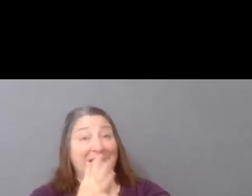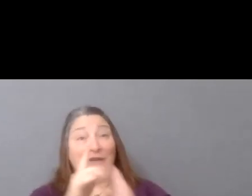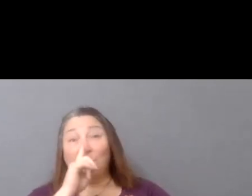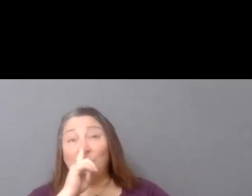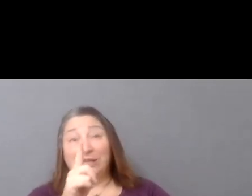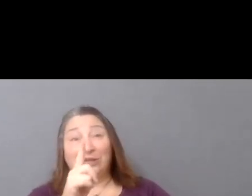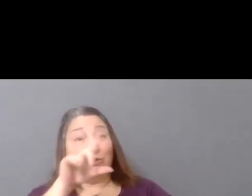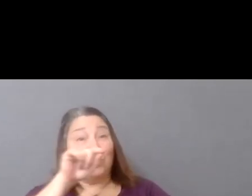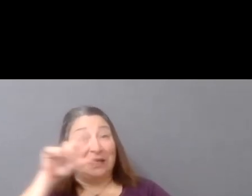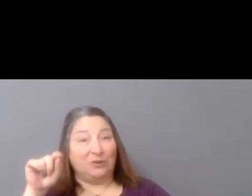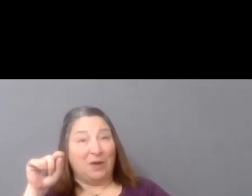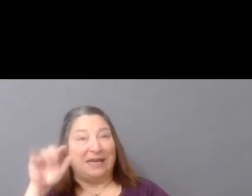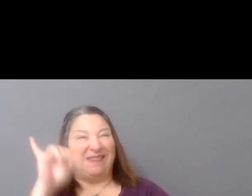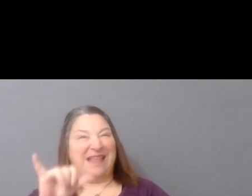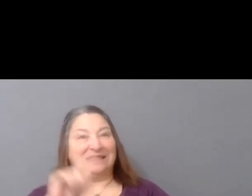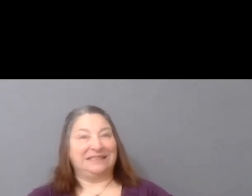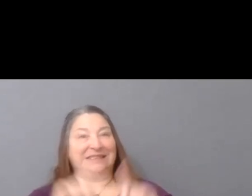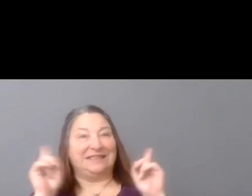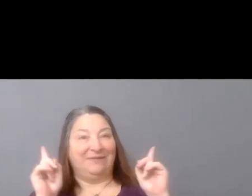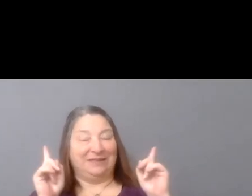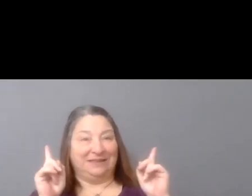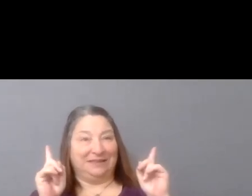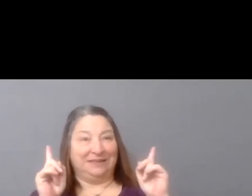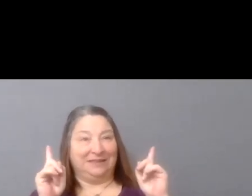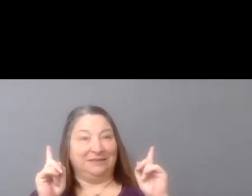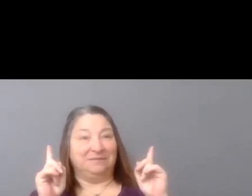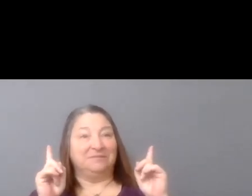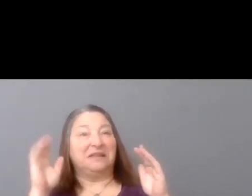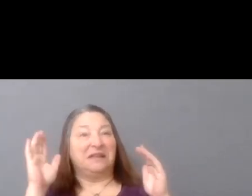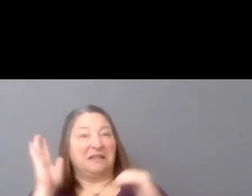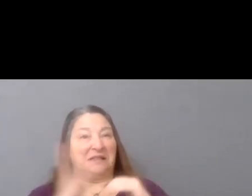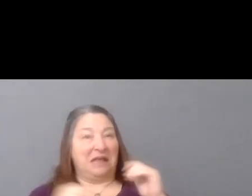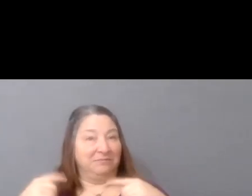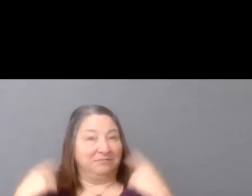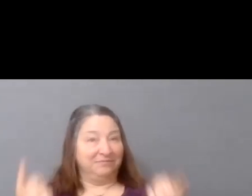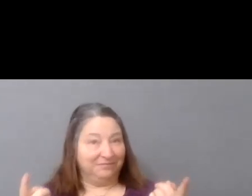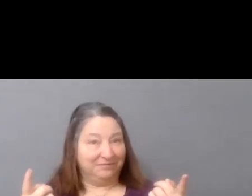is quite different as it has been in past years because it's virtual.